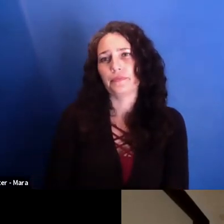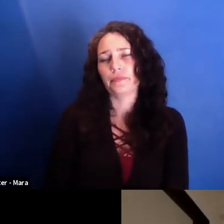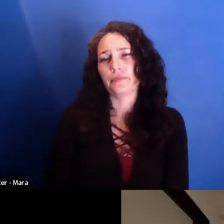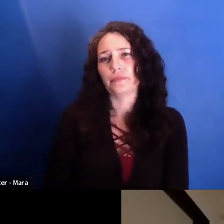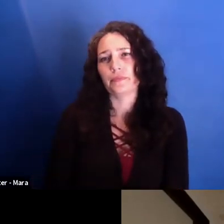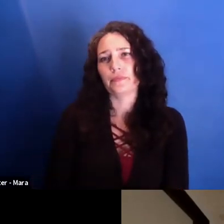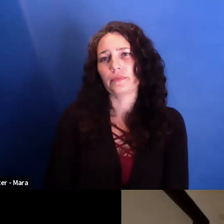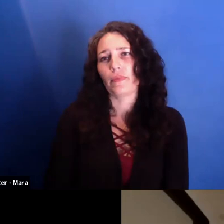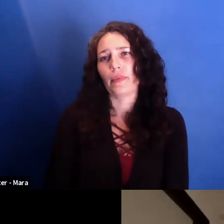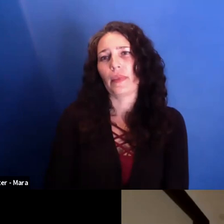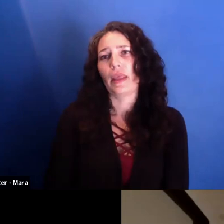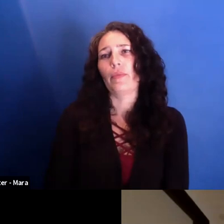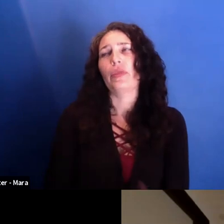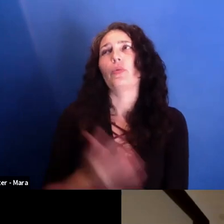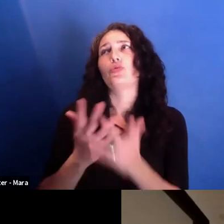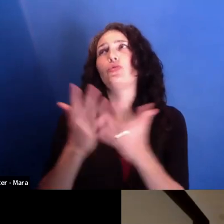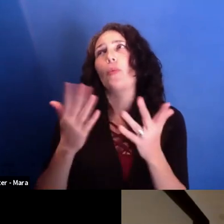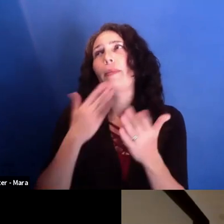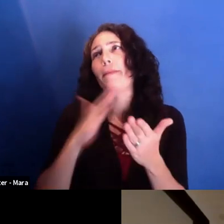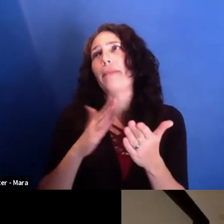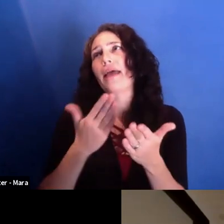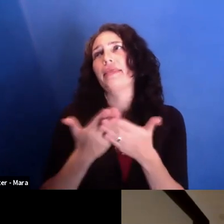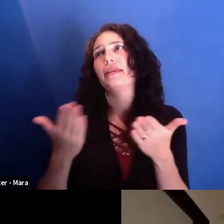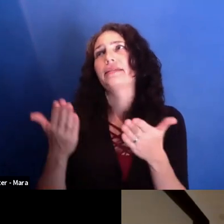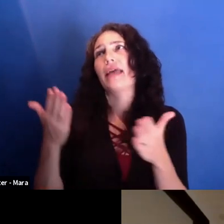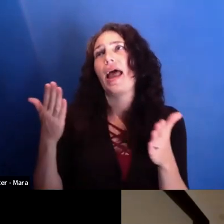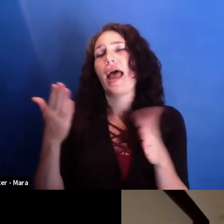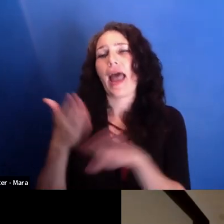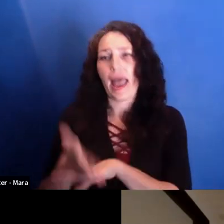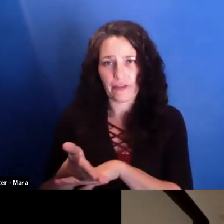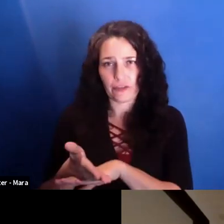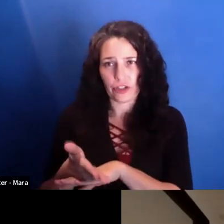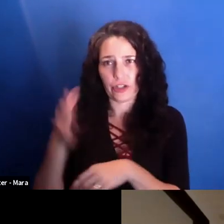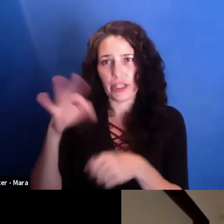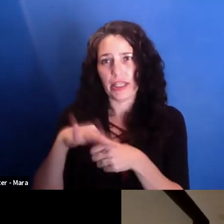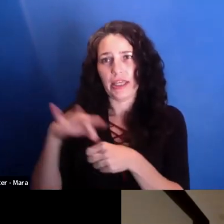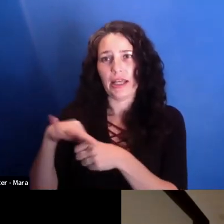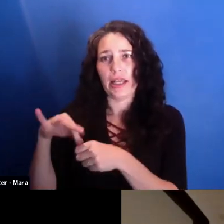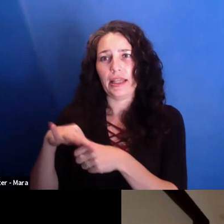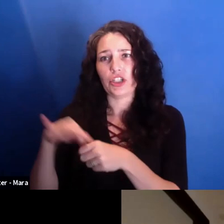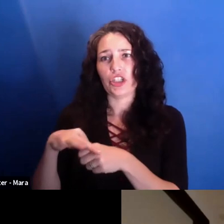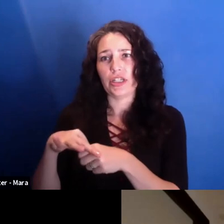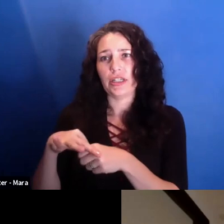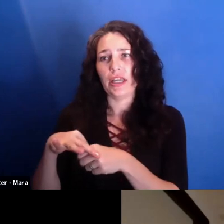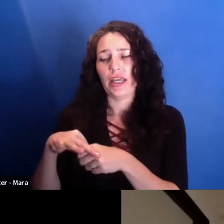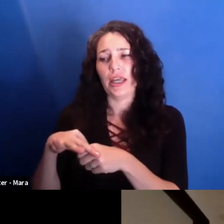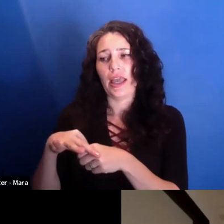things after the elections, so after all ,, and because-- you know, a society always seems to need--